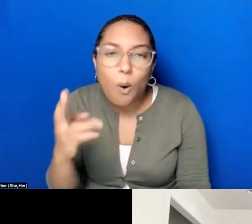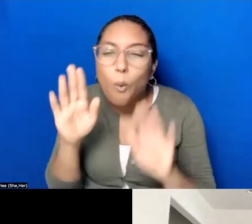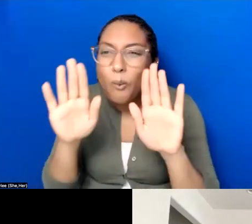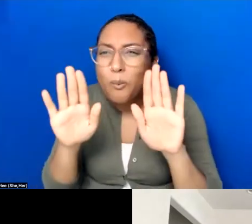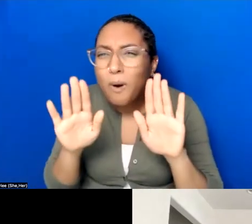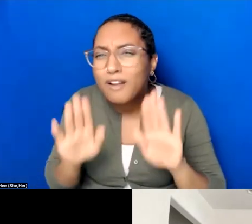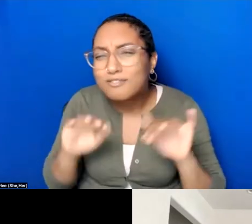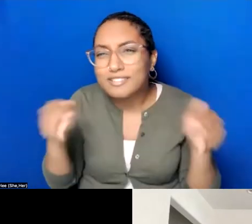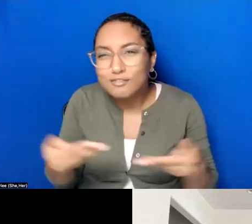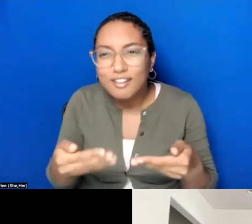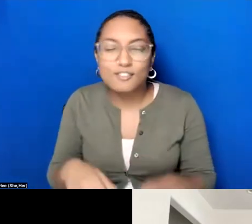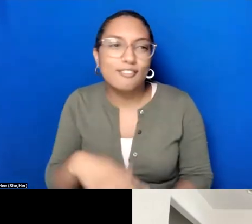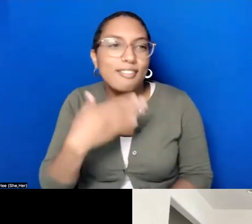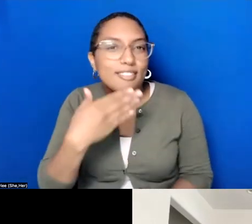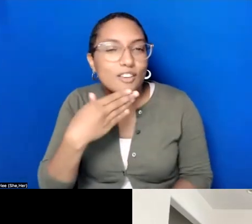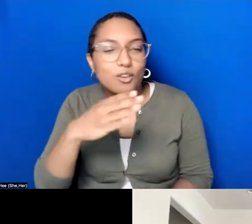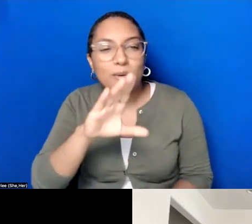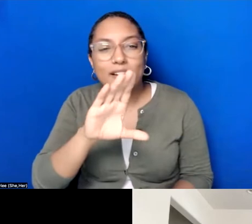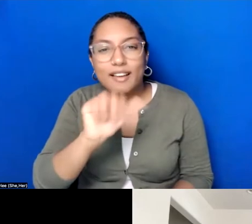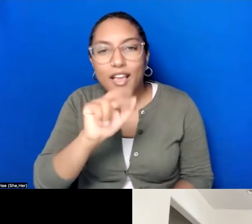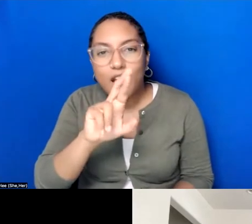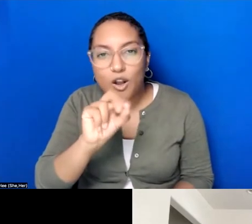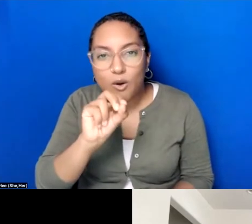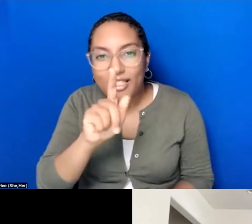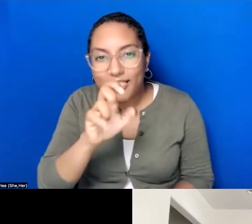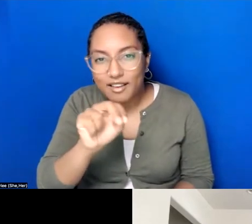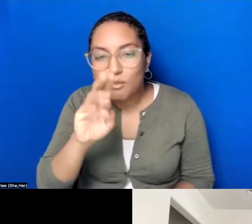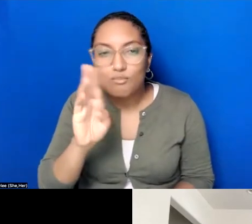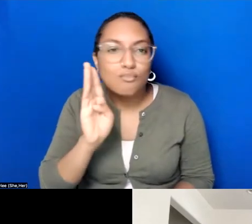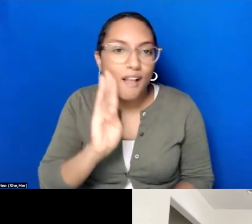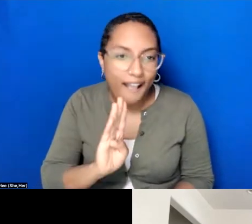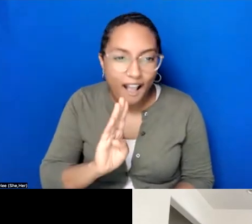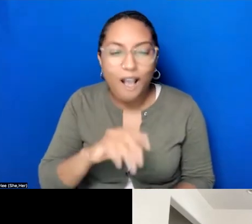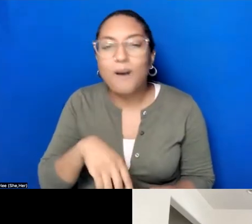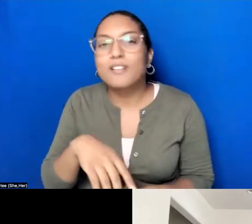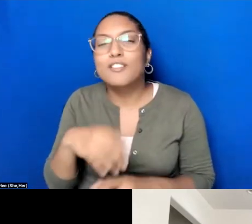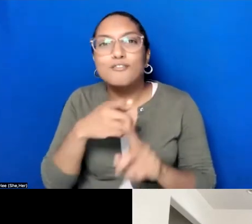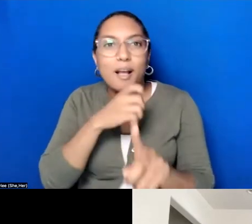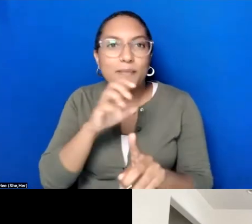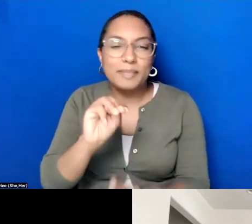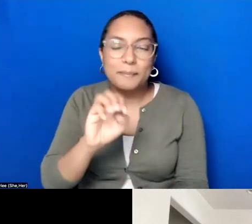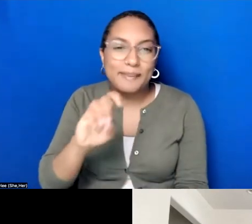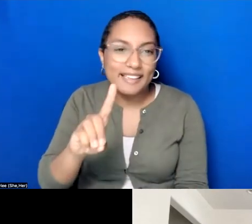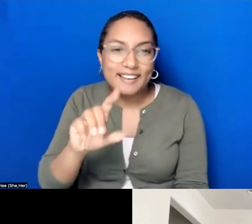Caroline Brown and the Mid-Atlantic Association of Museums for this opportunity. I'm going to